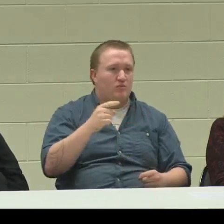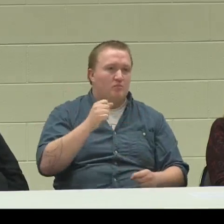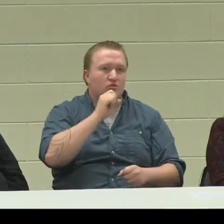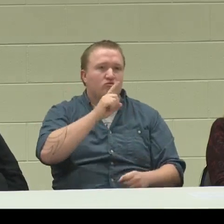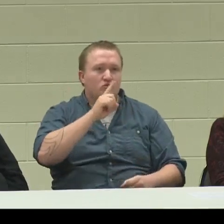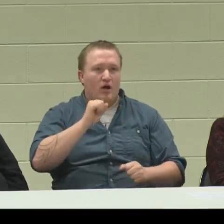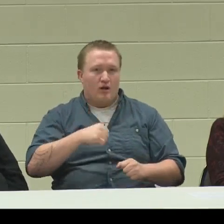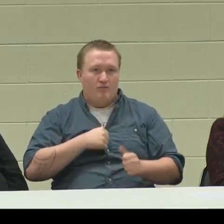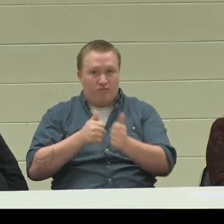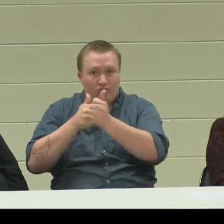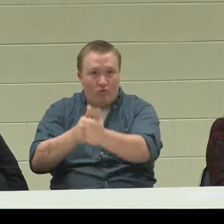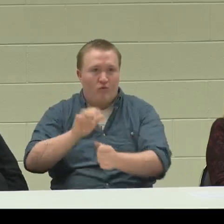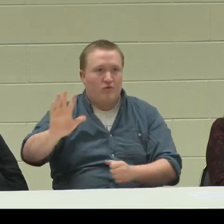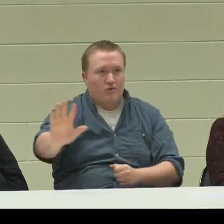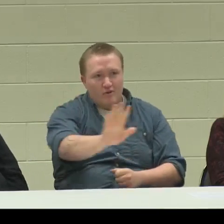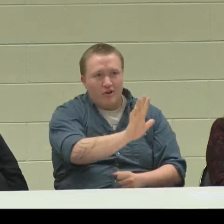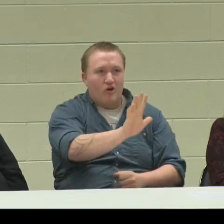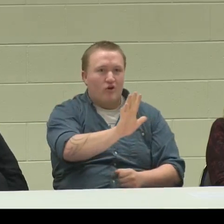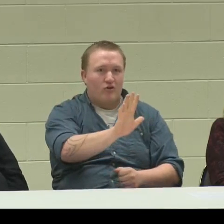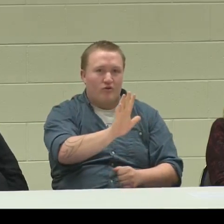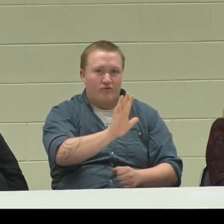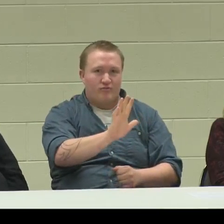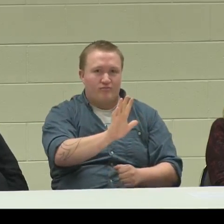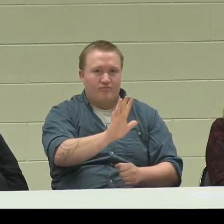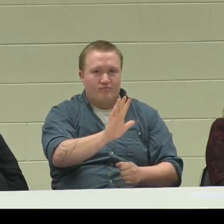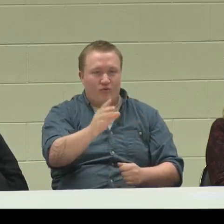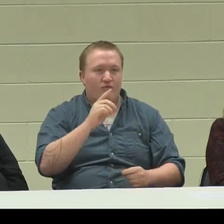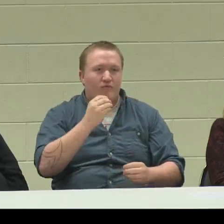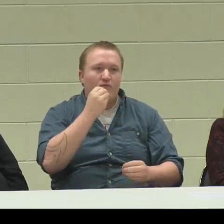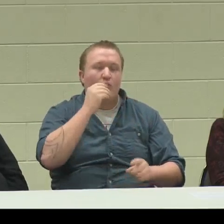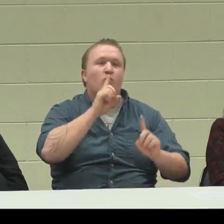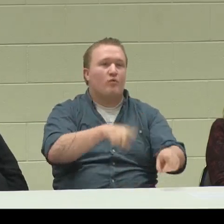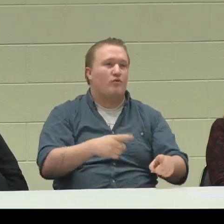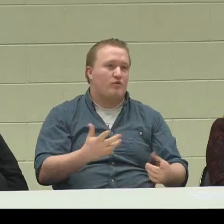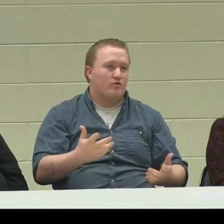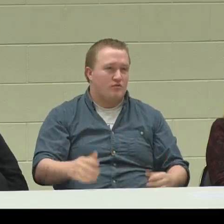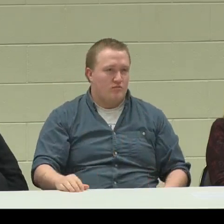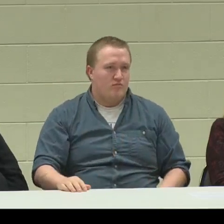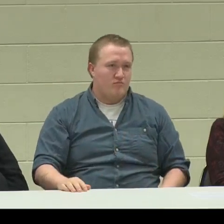would have a microphone on them, so I be able to follow what each of them was saying regarding